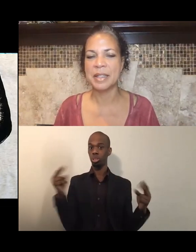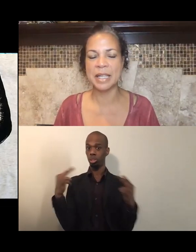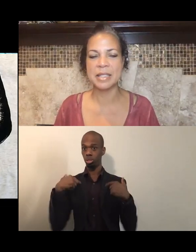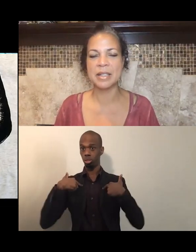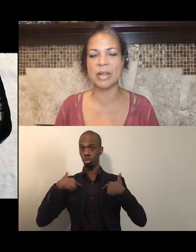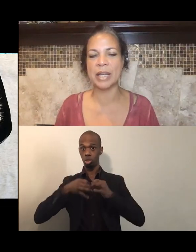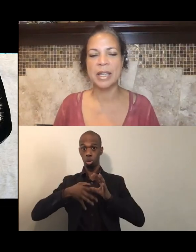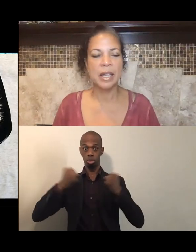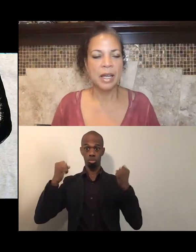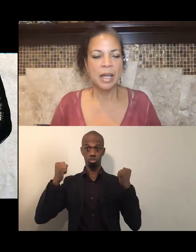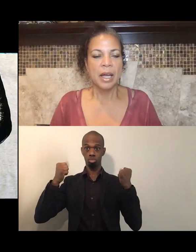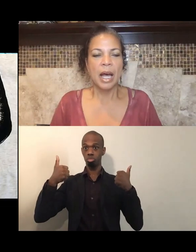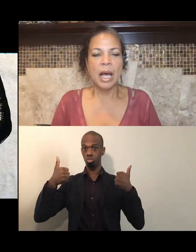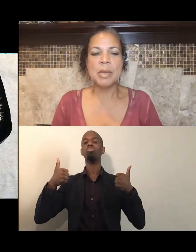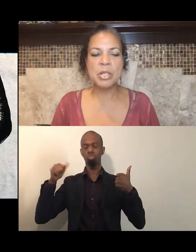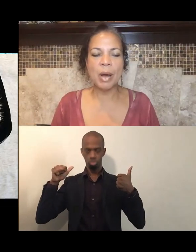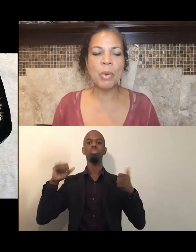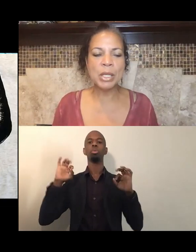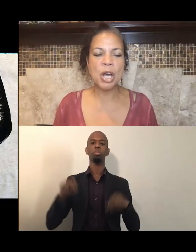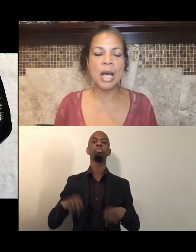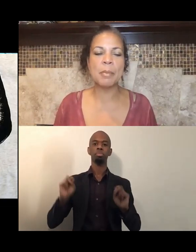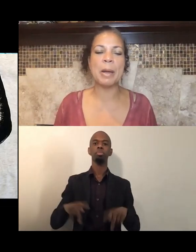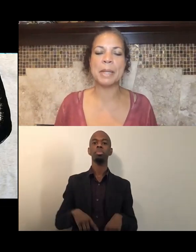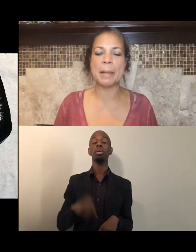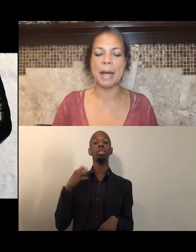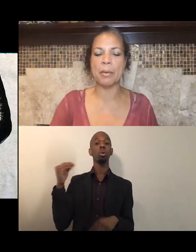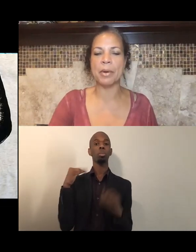Yes, okay. So I wanna talk about Black Power,